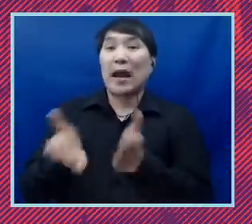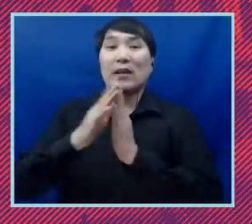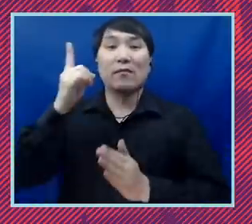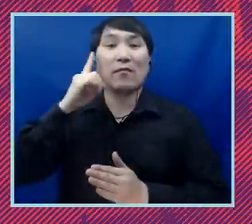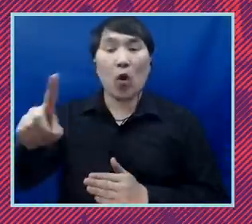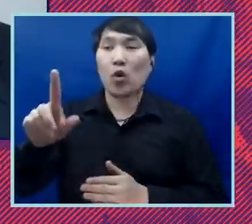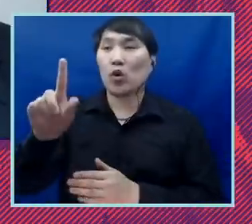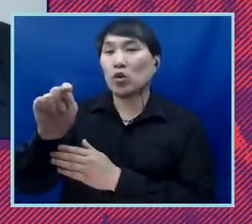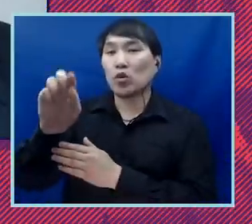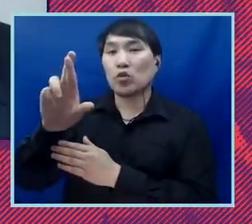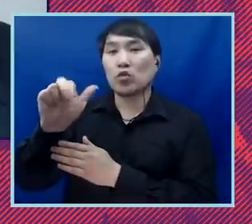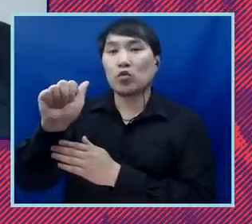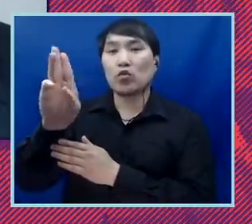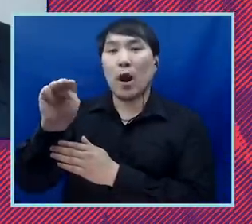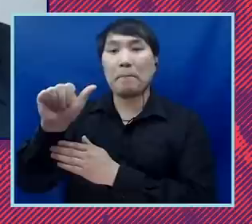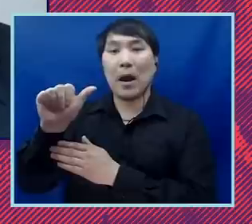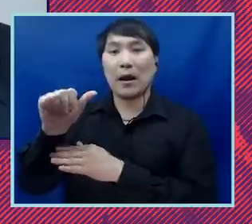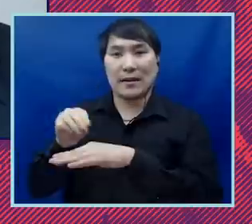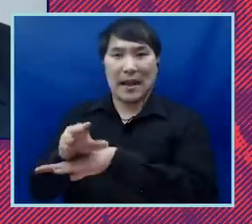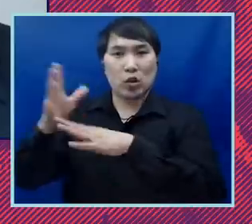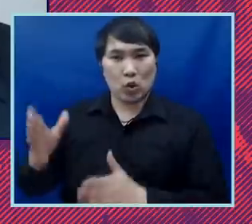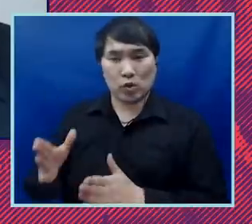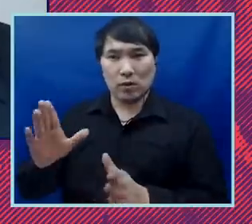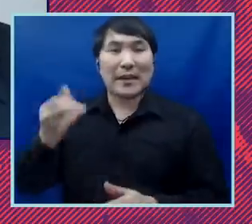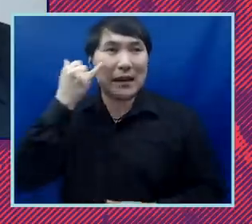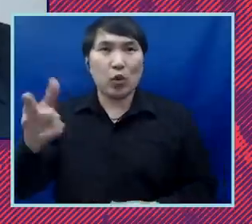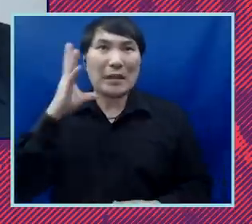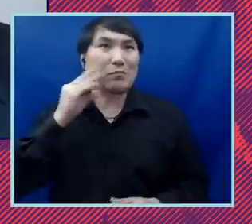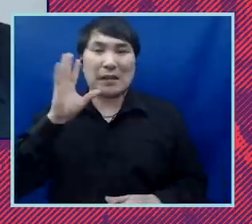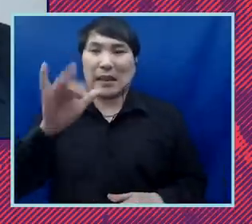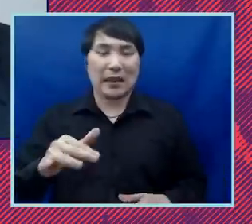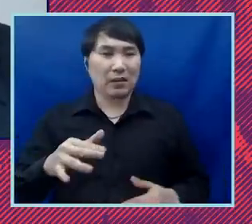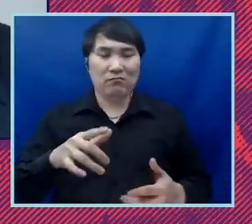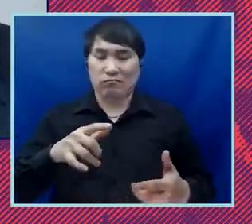After you've been through an ordeal like family separation, it leaves scars. And we as a country